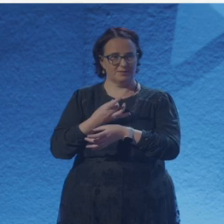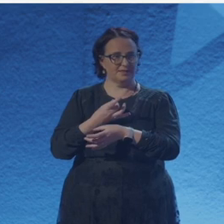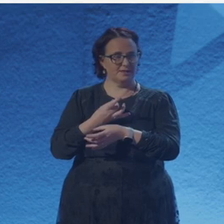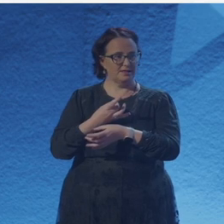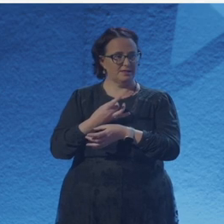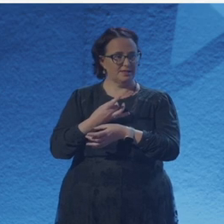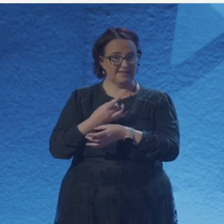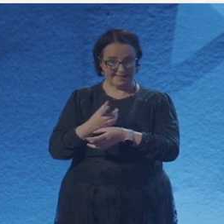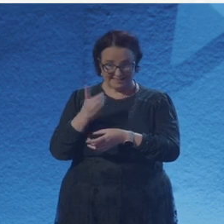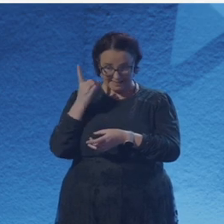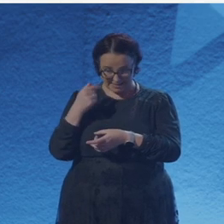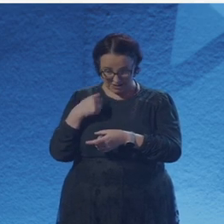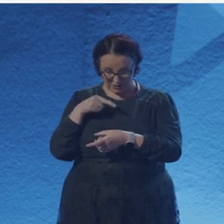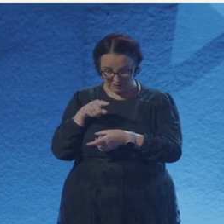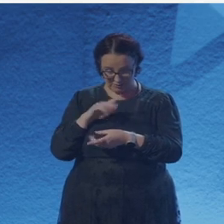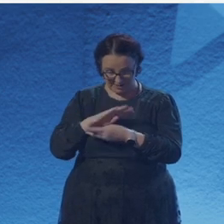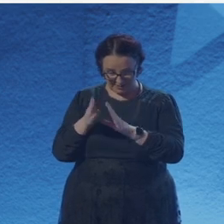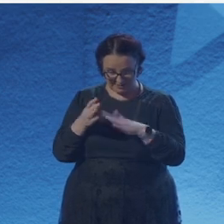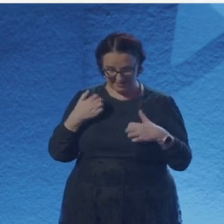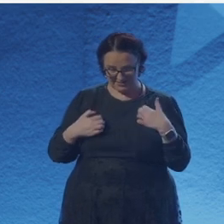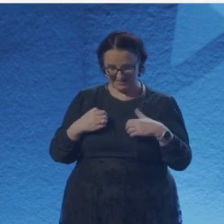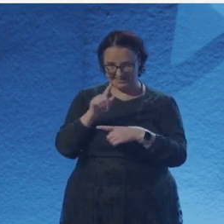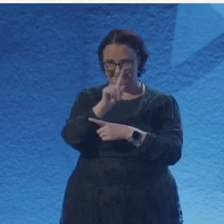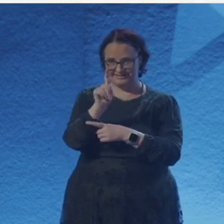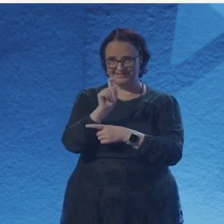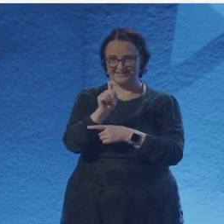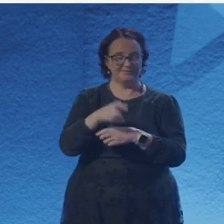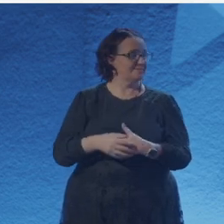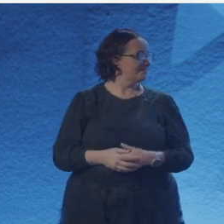and there was the being sent out to become interesting.